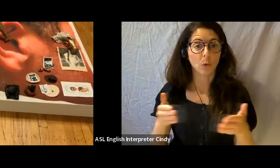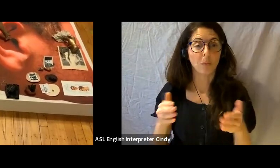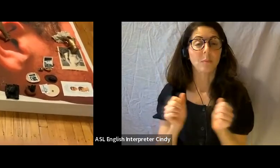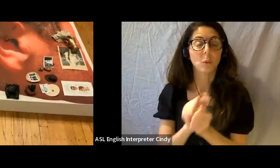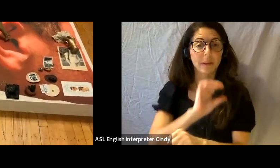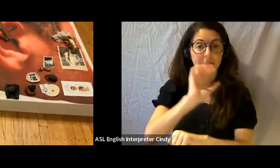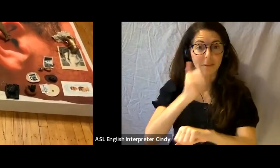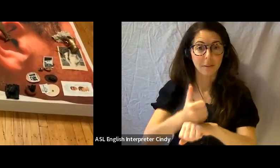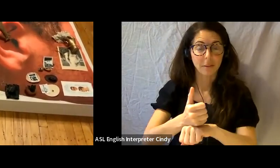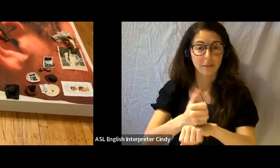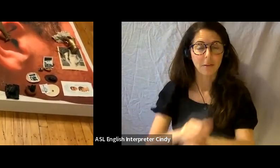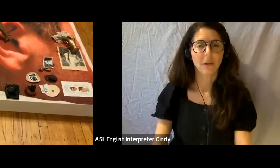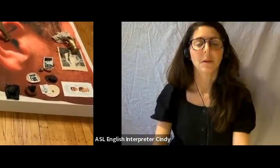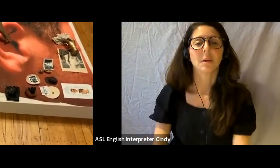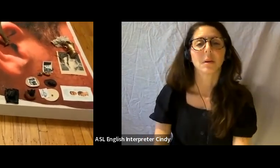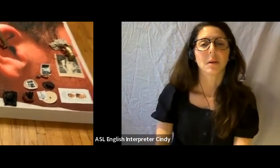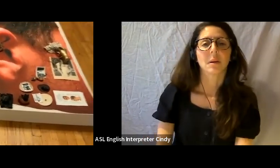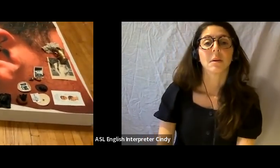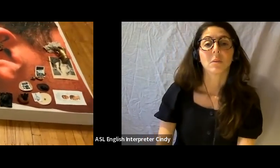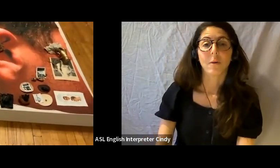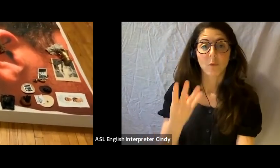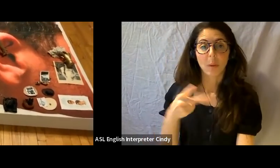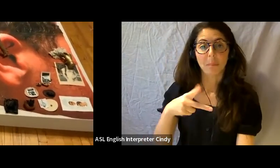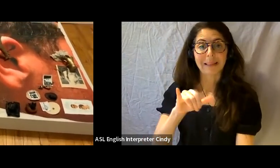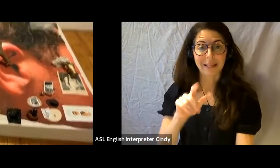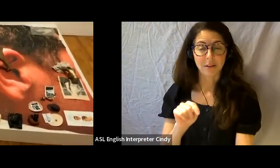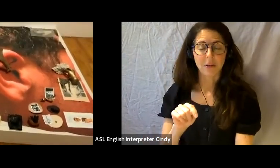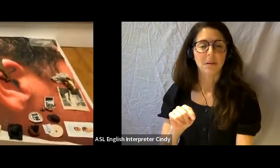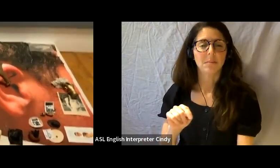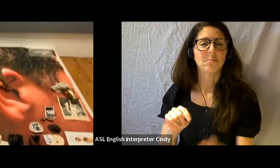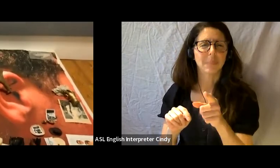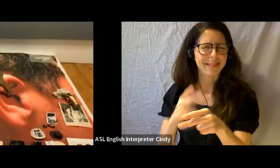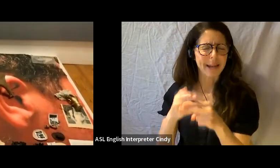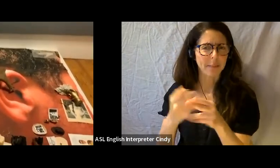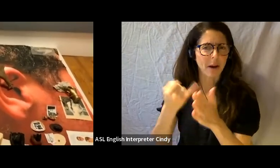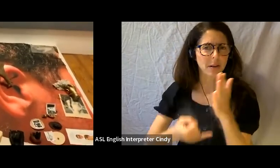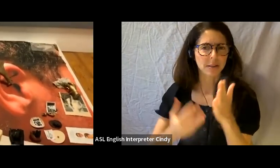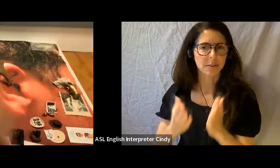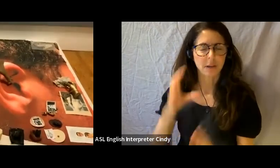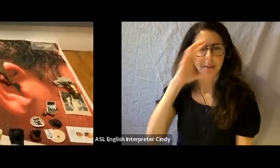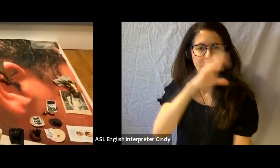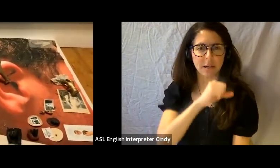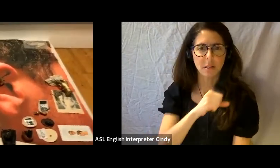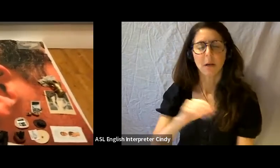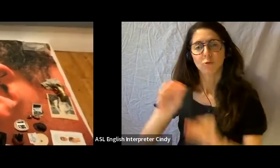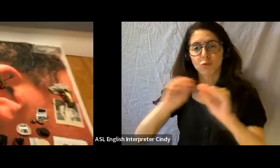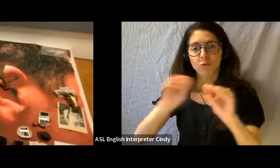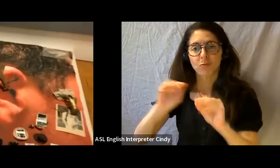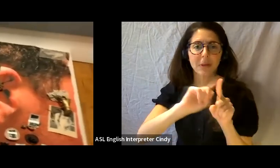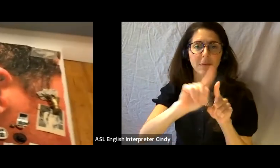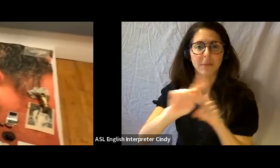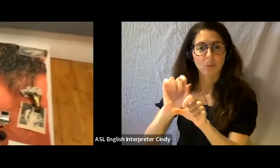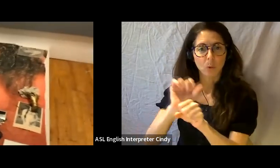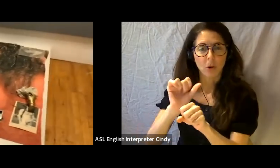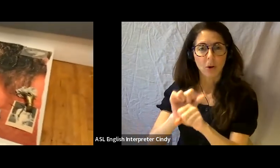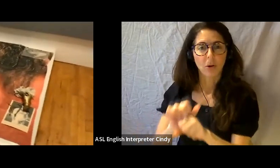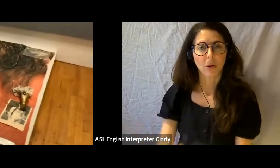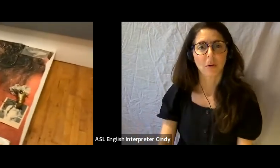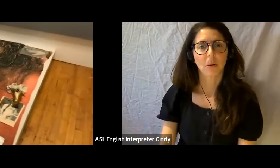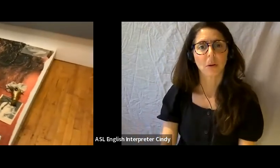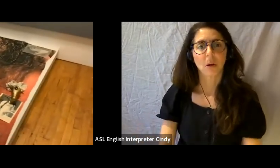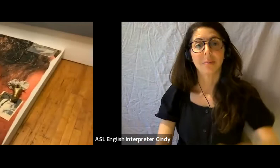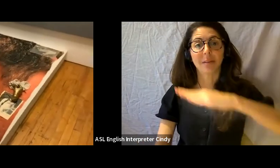There a floor plinth here where an artist Logan MacDonald has created sort of an assemblage of works that sit on this floor plinth.